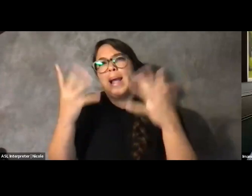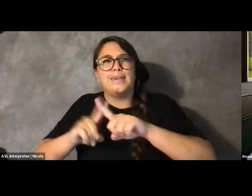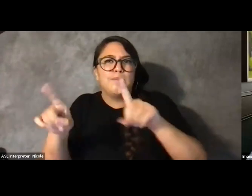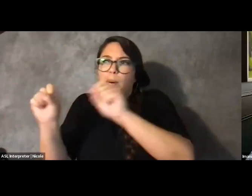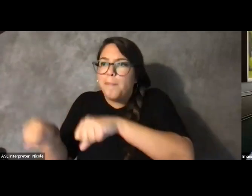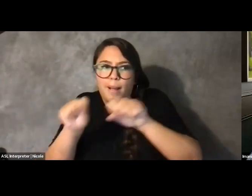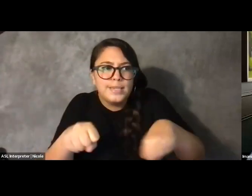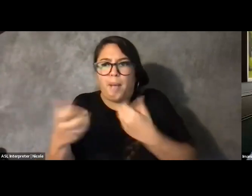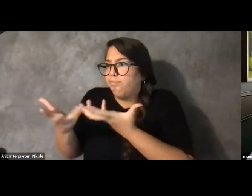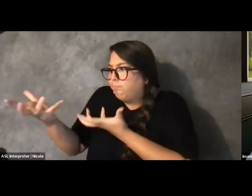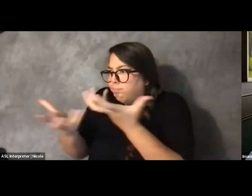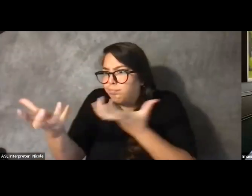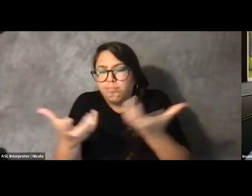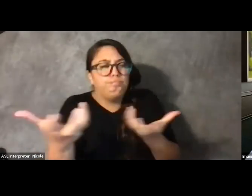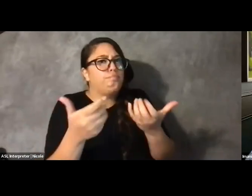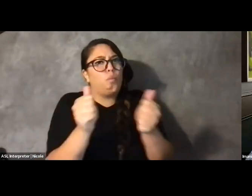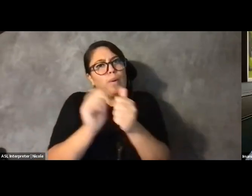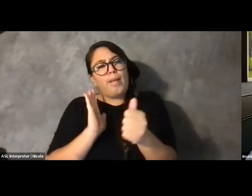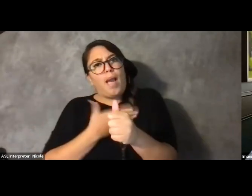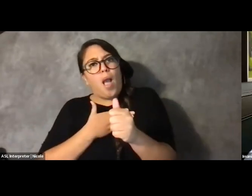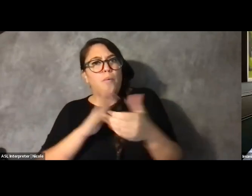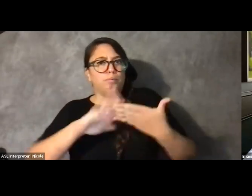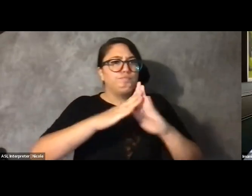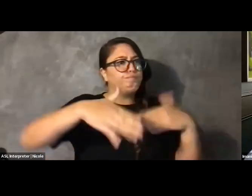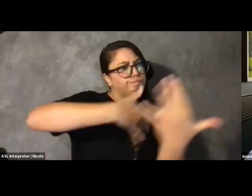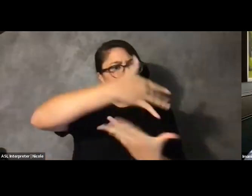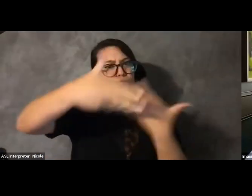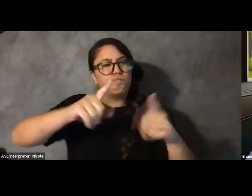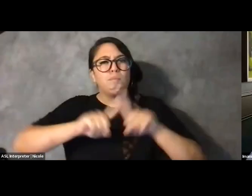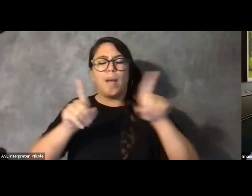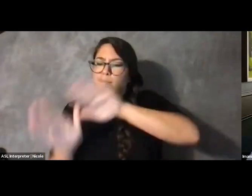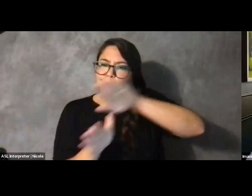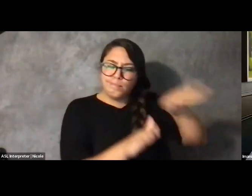But really, I want to talk to you as people, as disabled people.